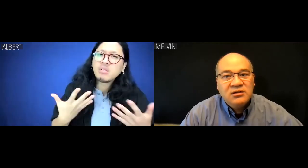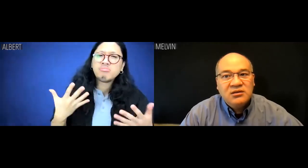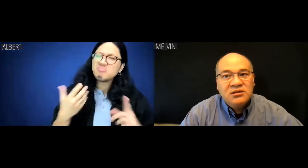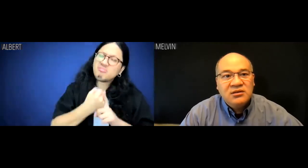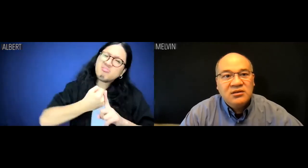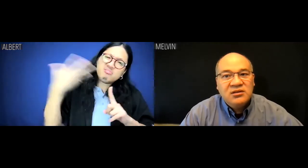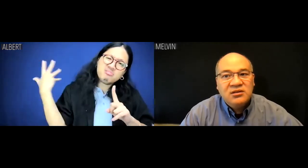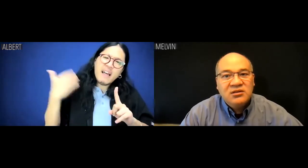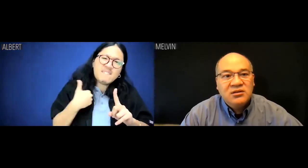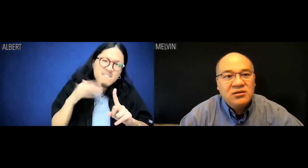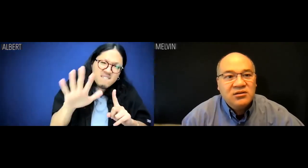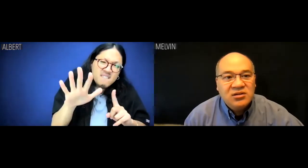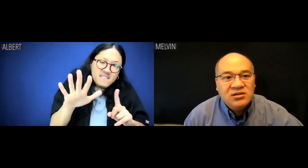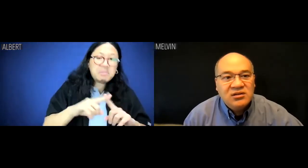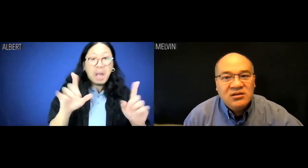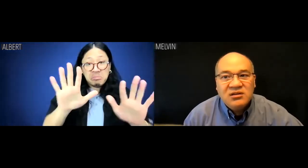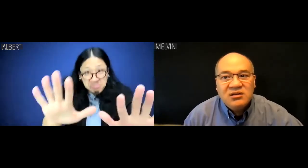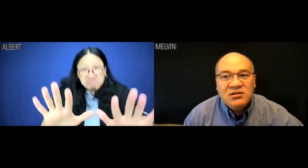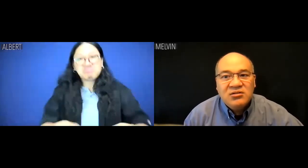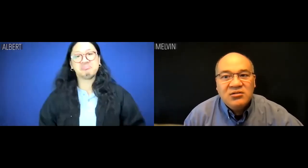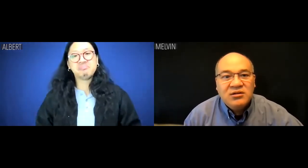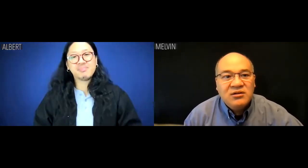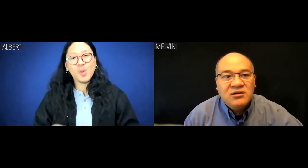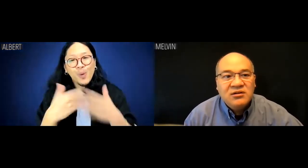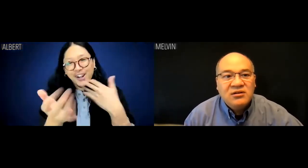It's a much subtler inquiry than "bringing up race" -- but whatever.